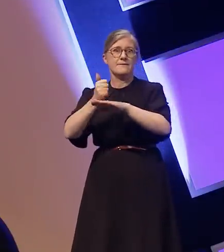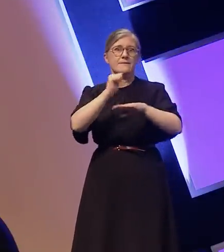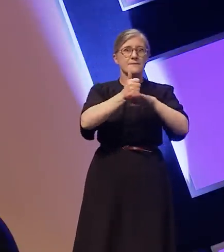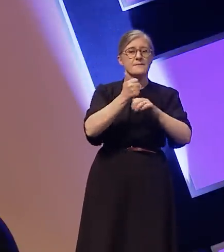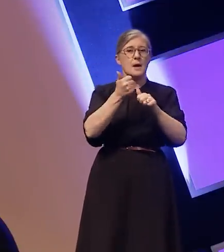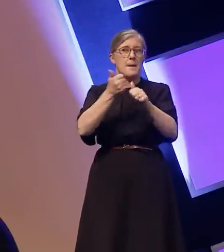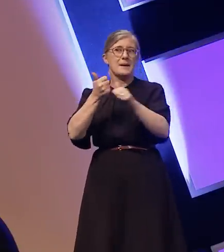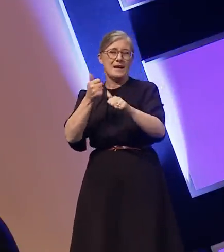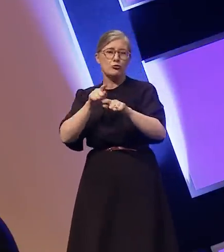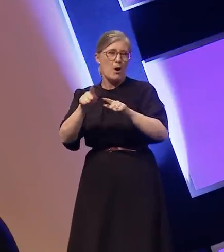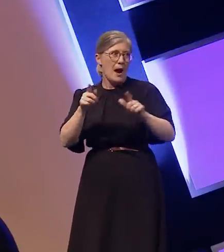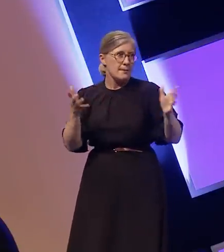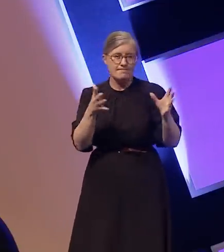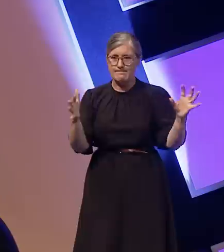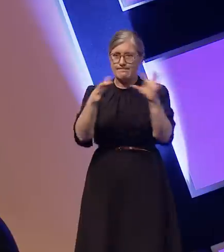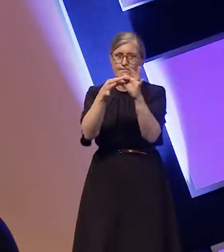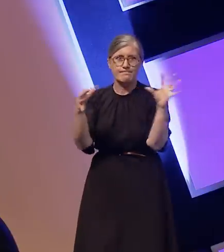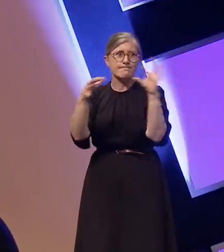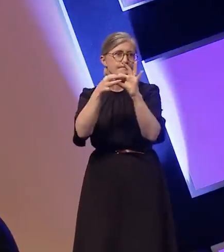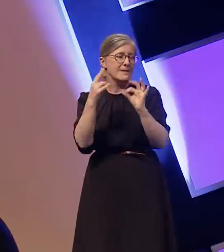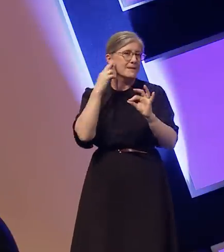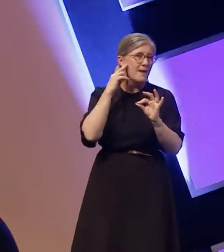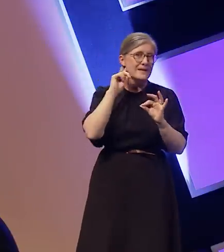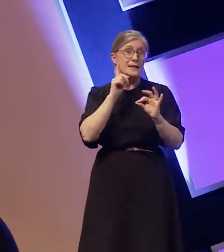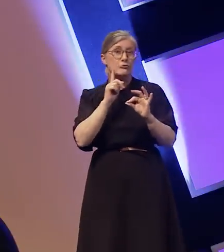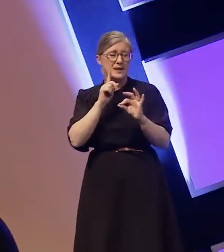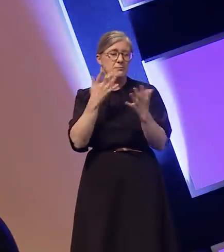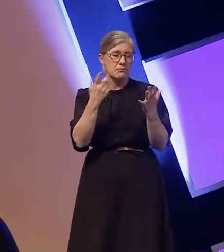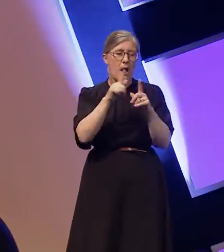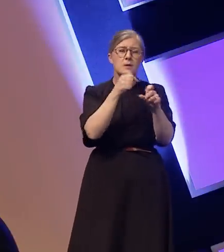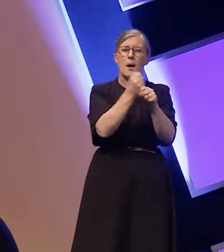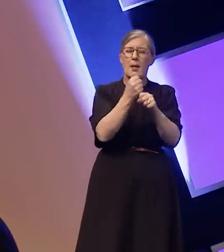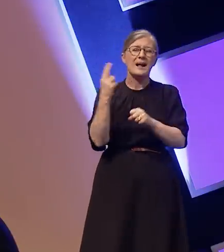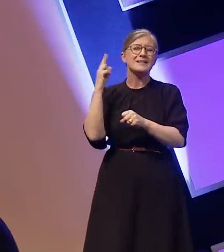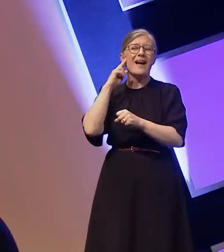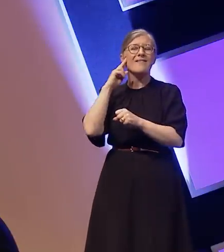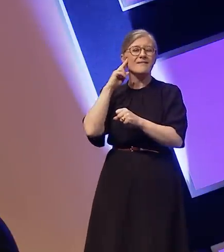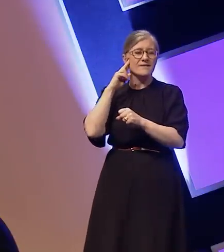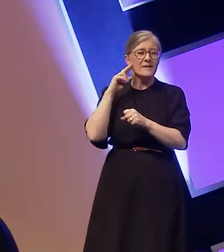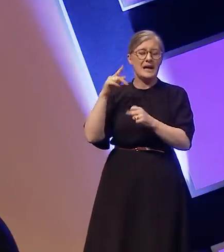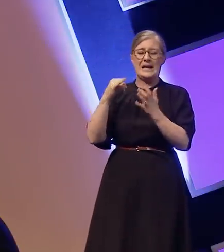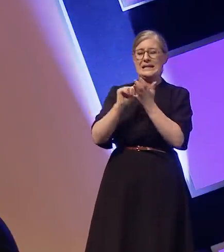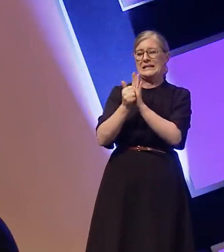between the hearing and the deaf worlds. For example companies like Deaf Talent Collective who can help